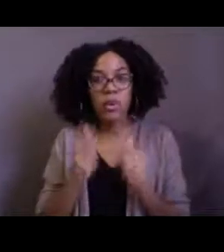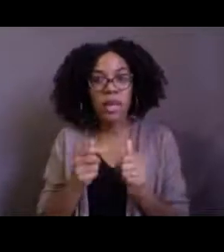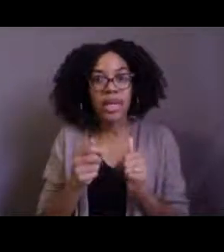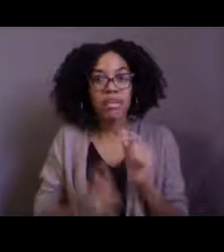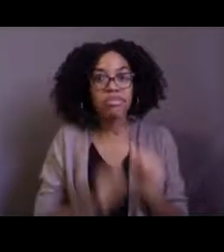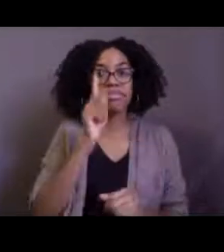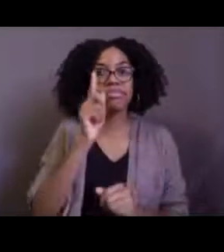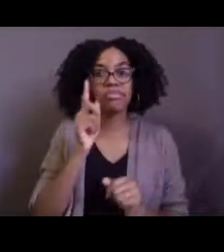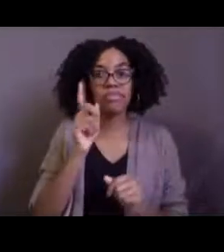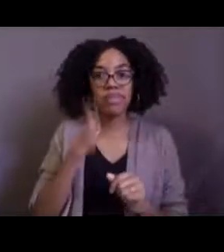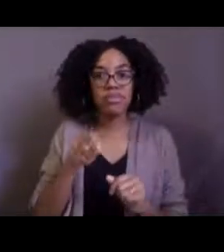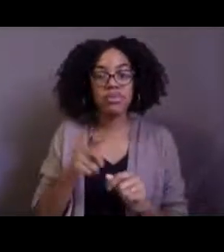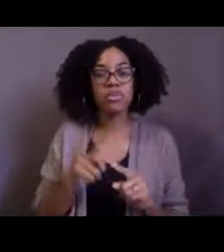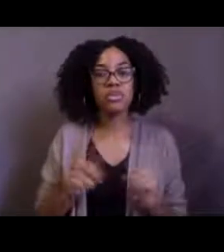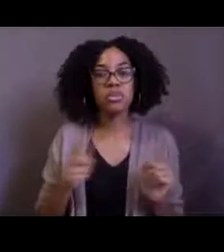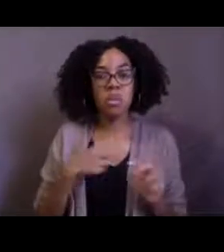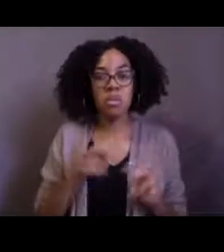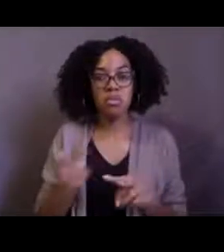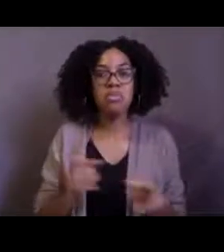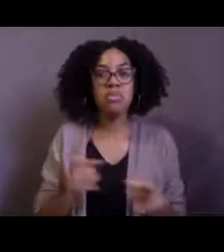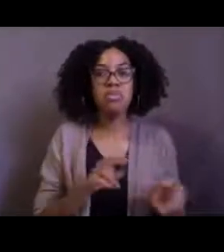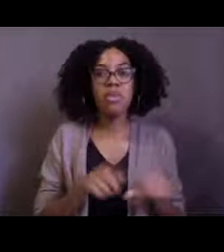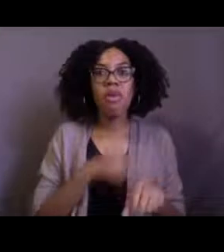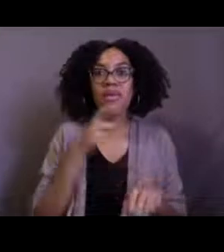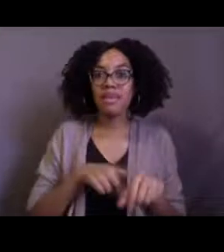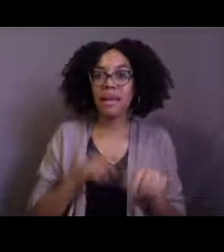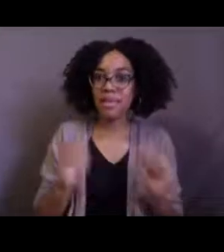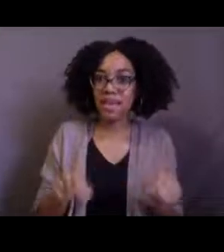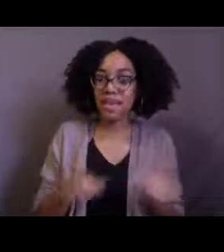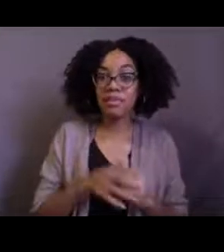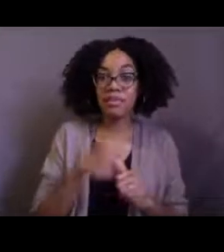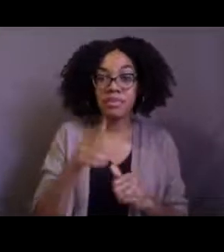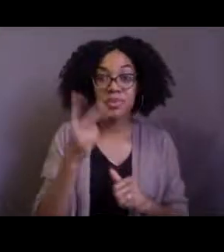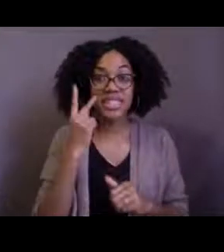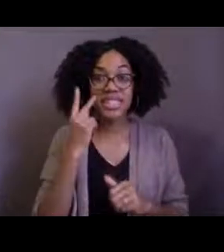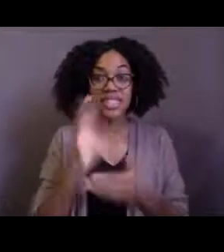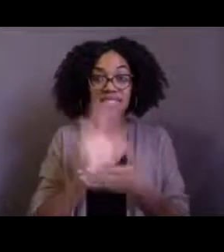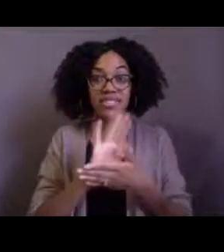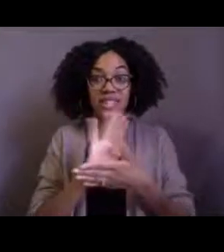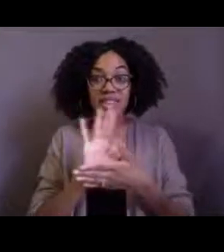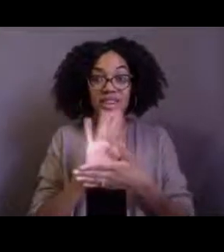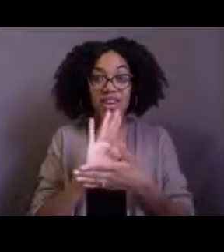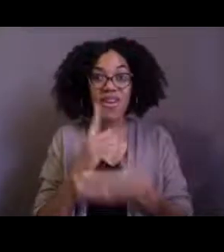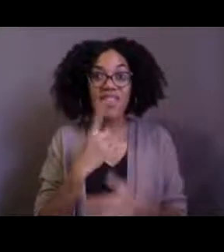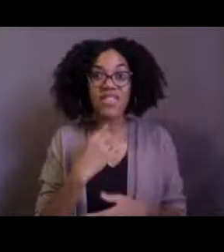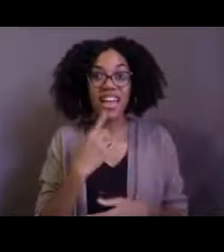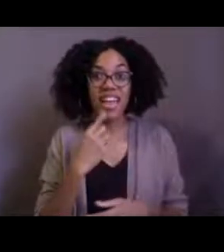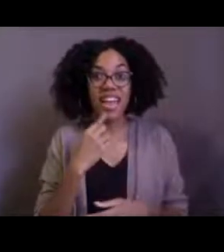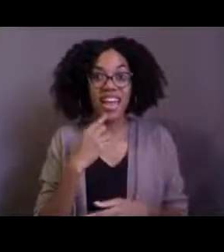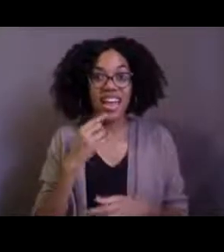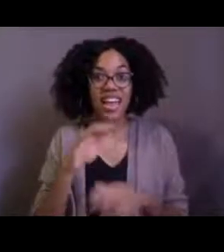this is a king crab, for those of you that like crab legs, this is a related type of animal